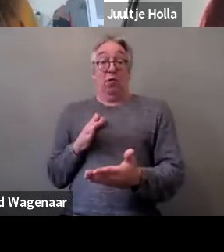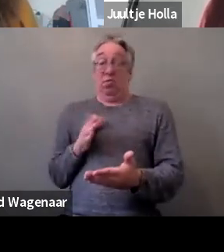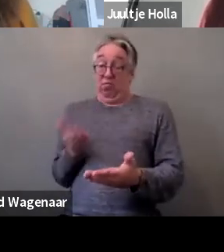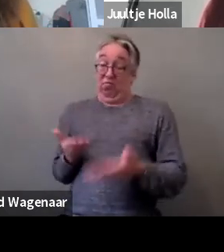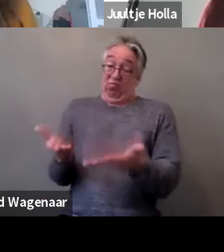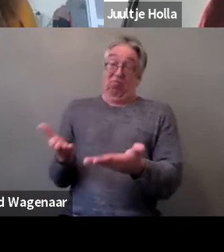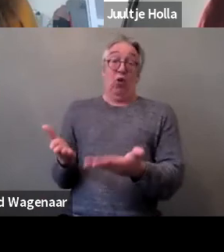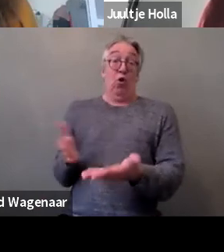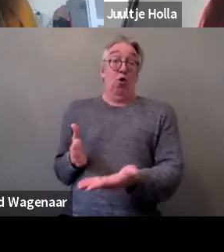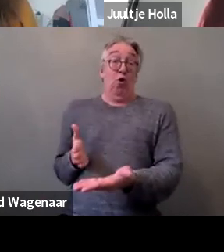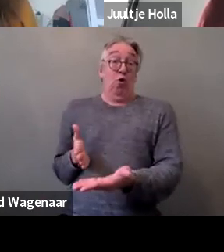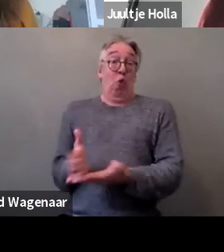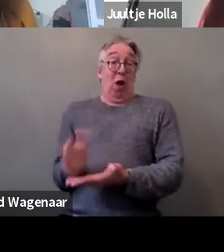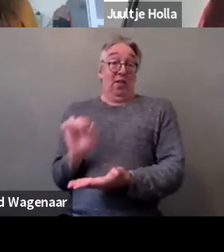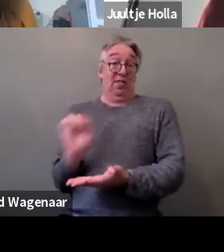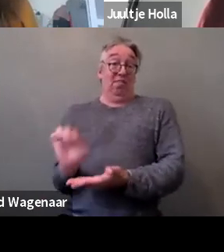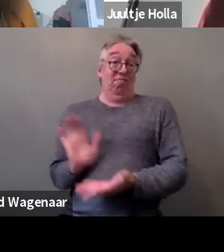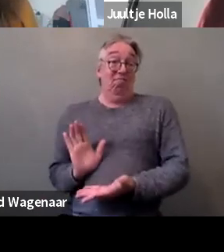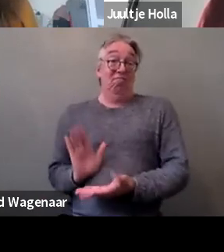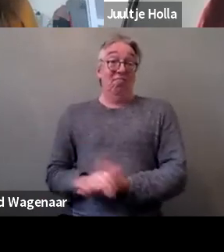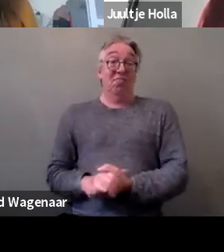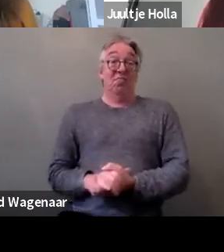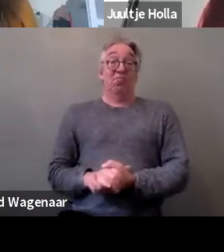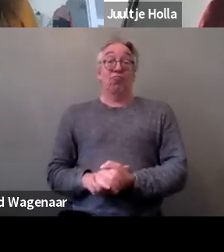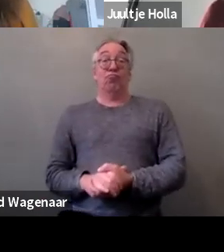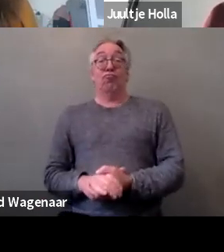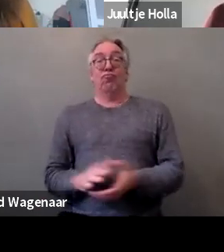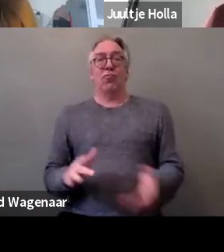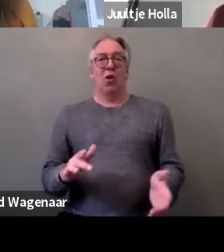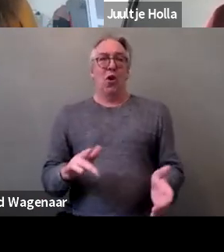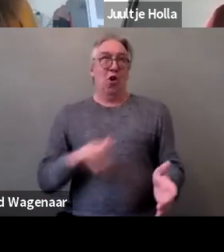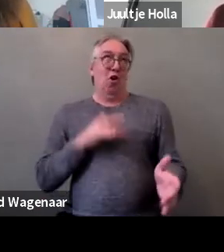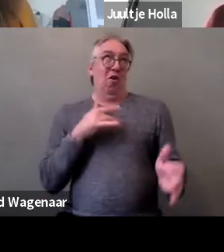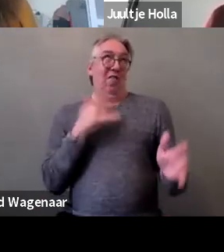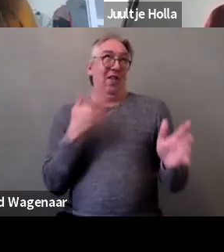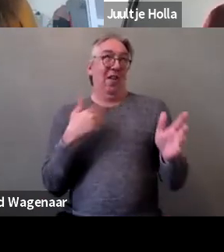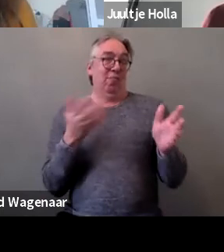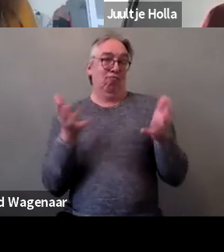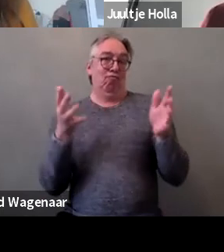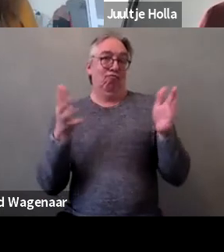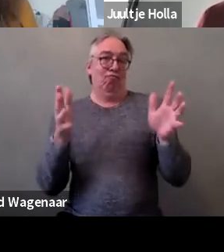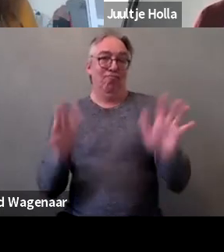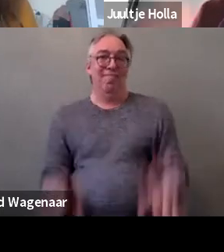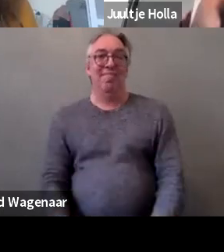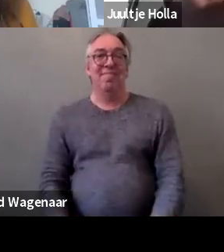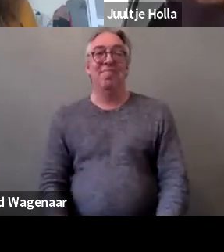I feel that's what I want to say at this point. Thank you.